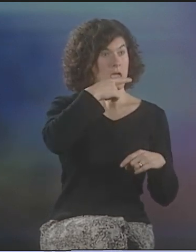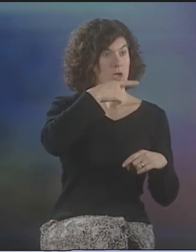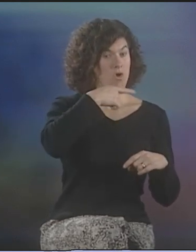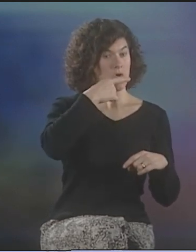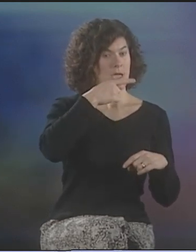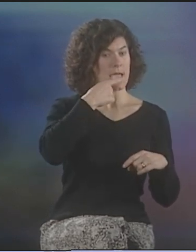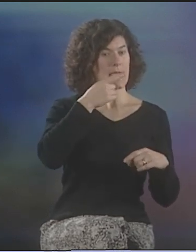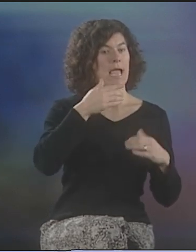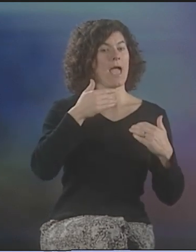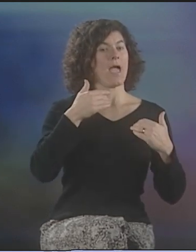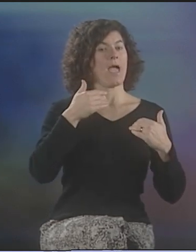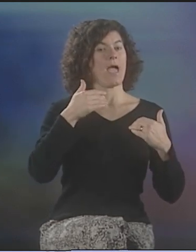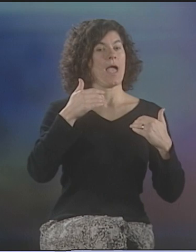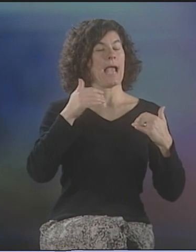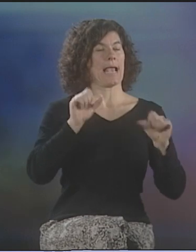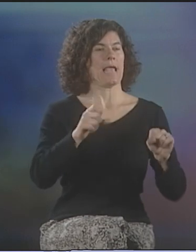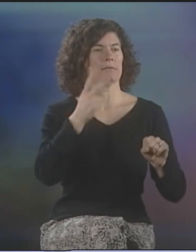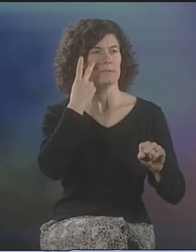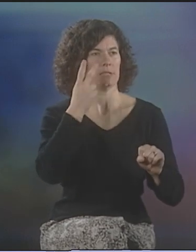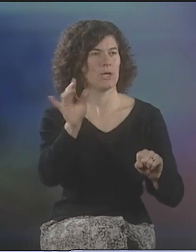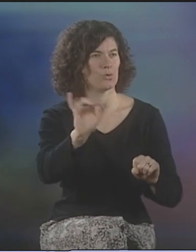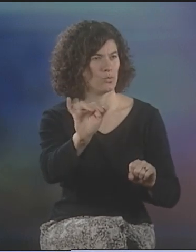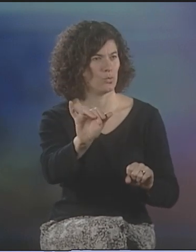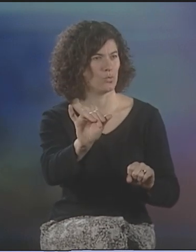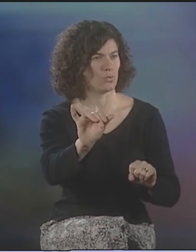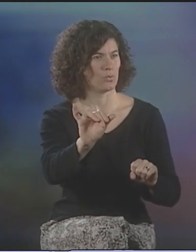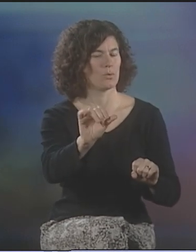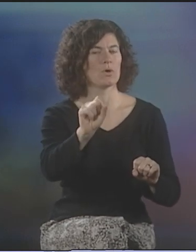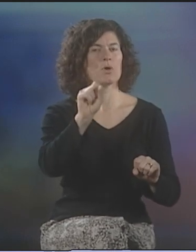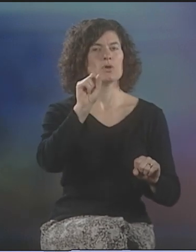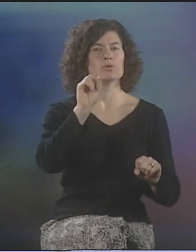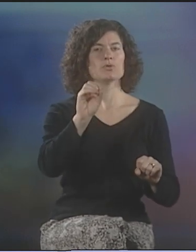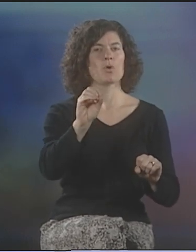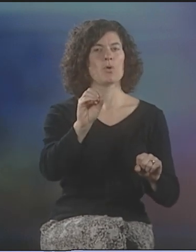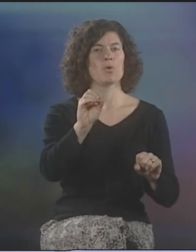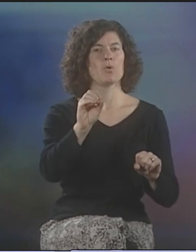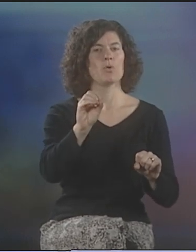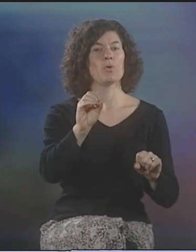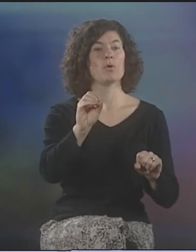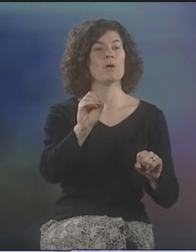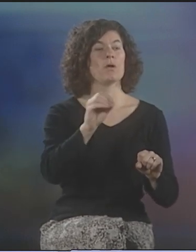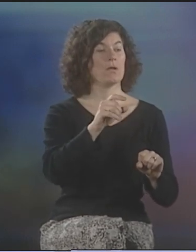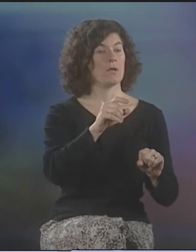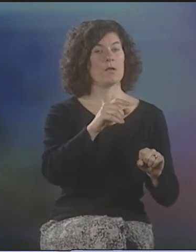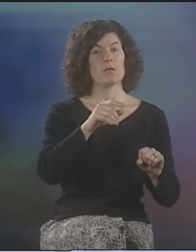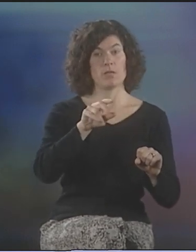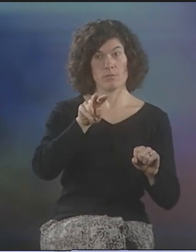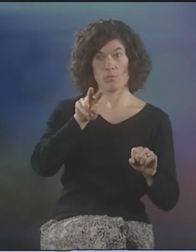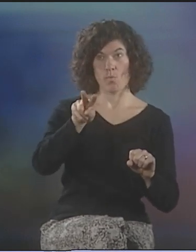THE HEARING AUDIENCE MEMBERS, CAN ALSO SEE THE IMAGES THAT DEBBIE'S PUTTING FORTH.